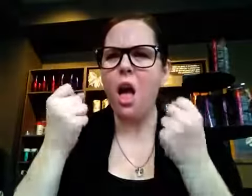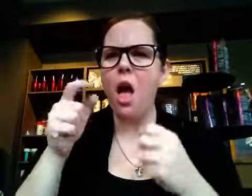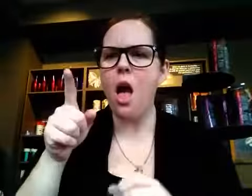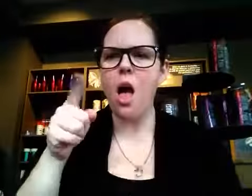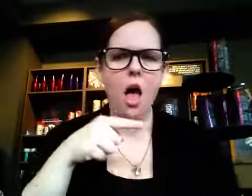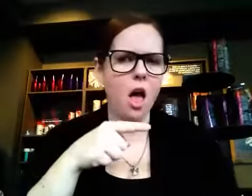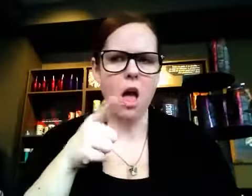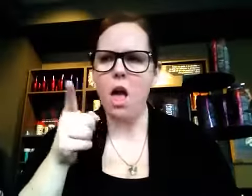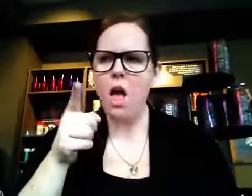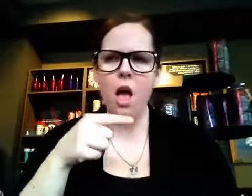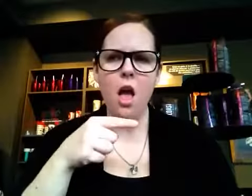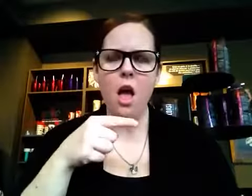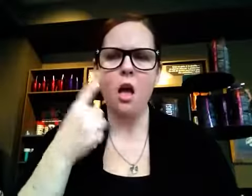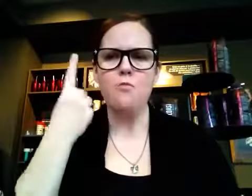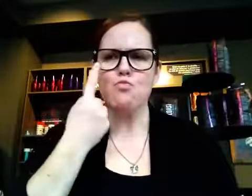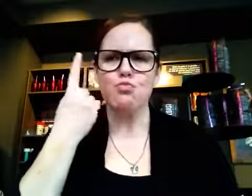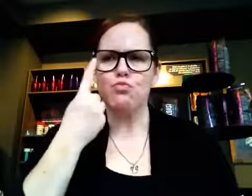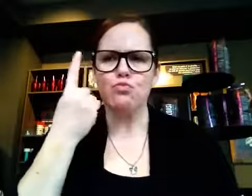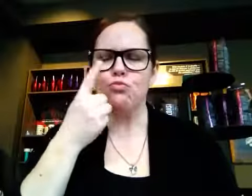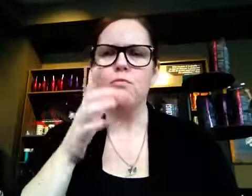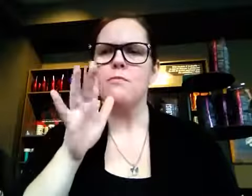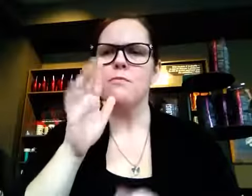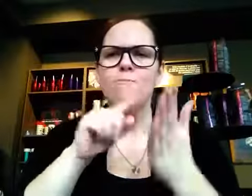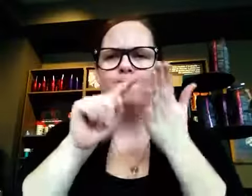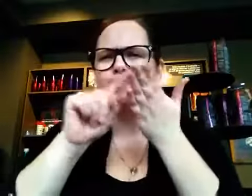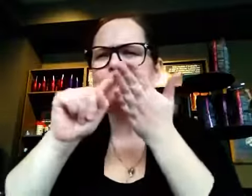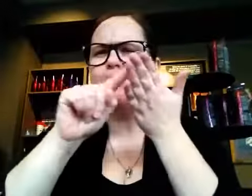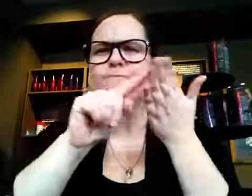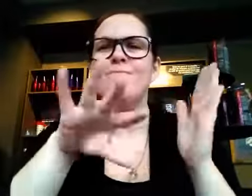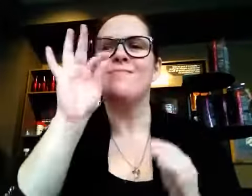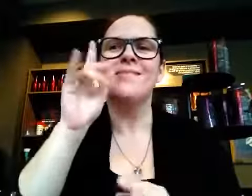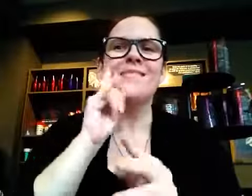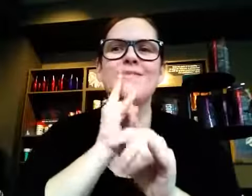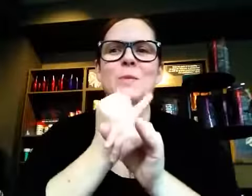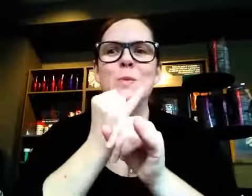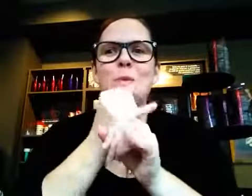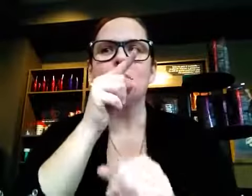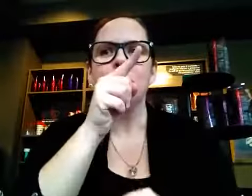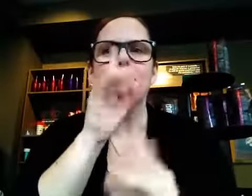back and forth from the TV screen to me. My mother did some research and found a Deaf school nearby.